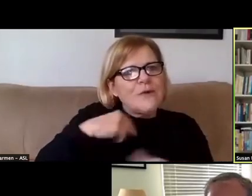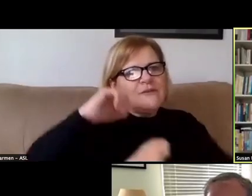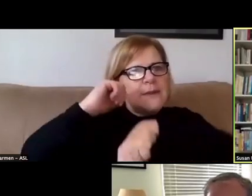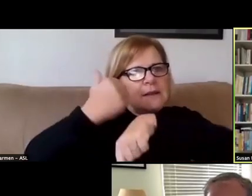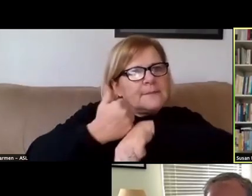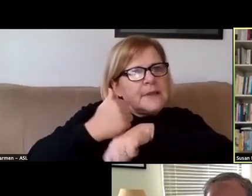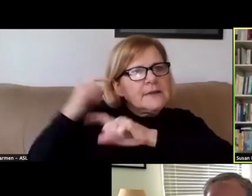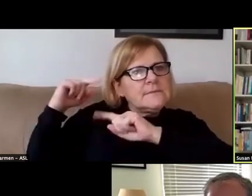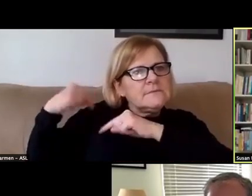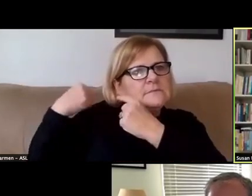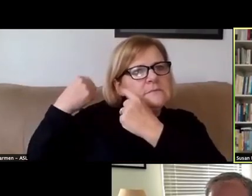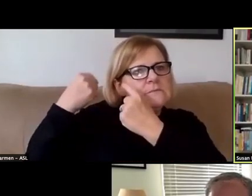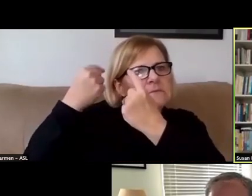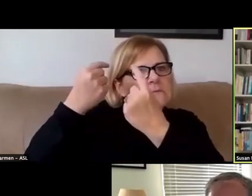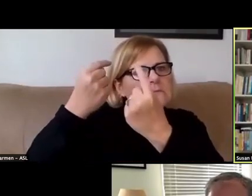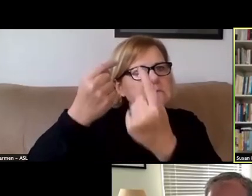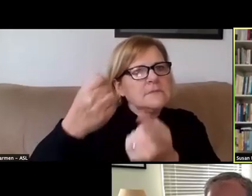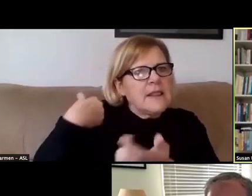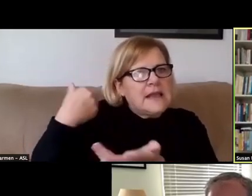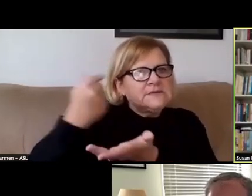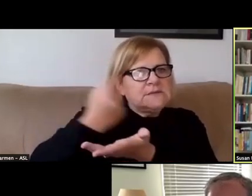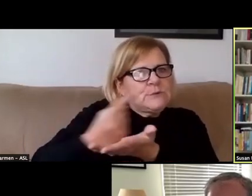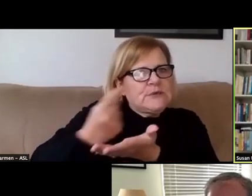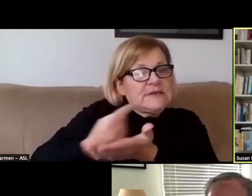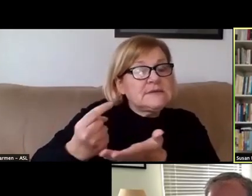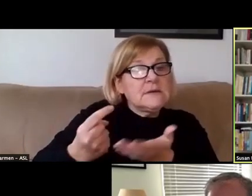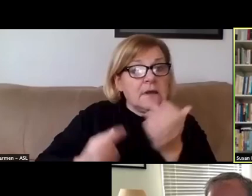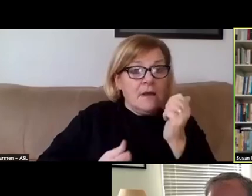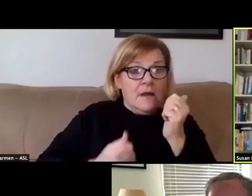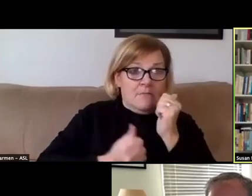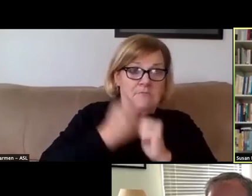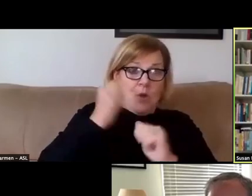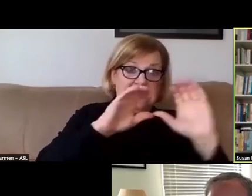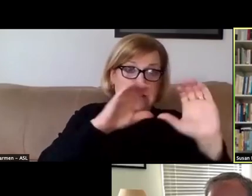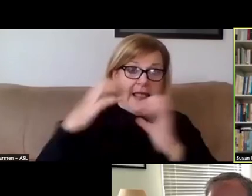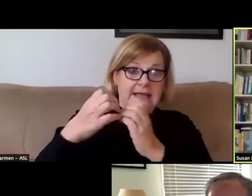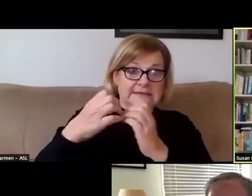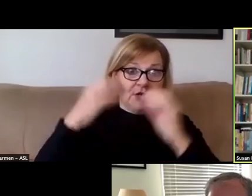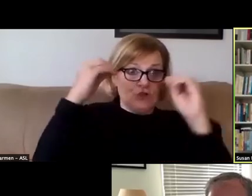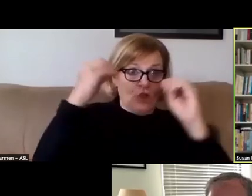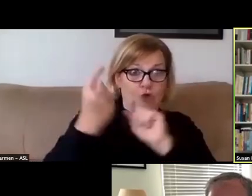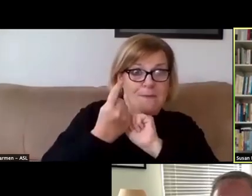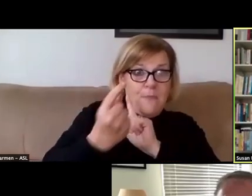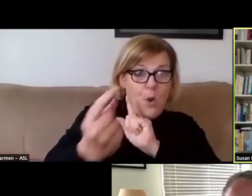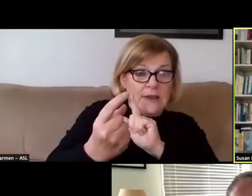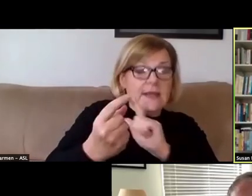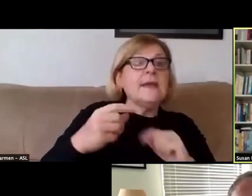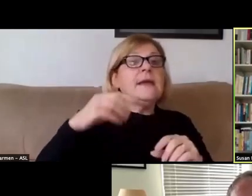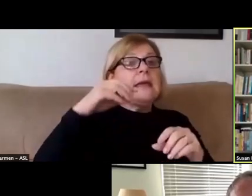in the very recent weeks with most classes that are taught remotely, and those in-person classes